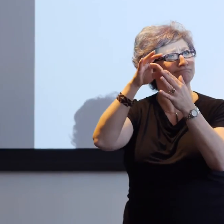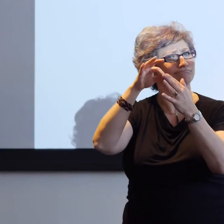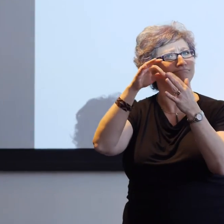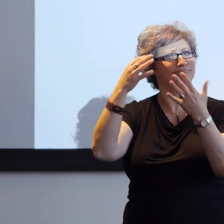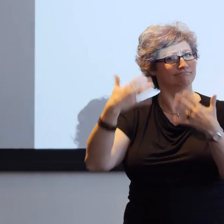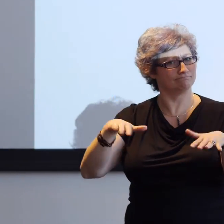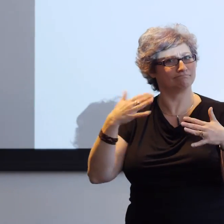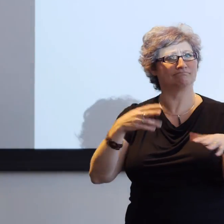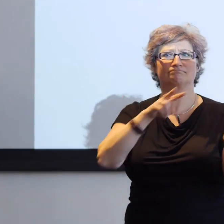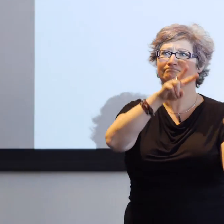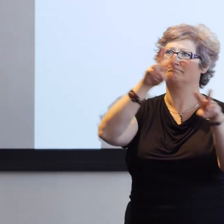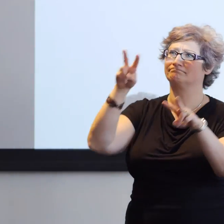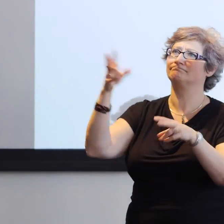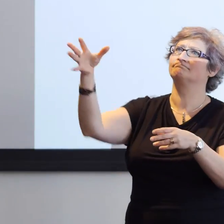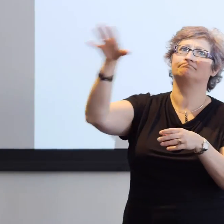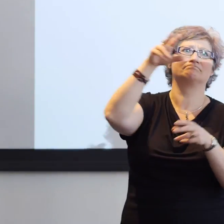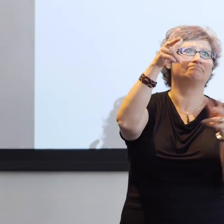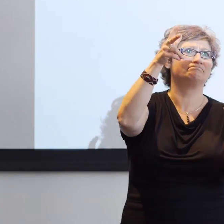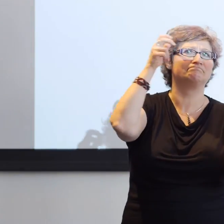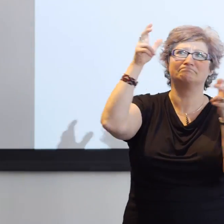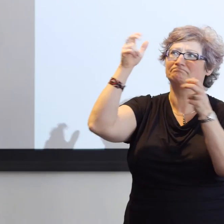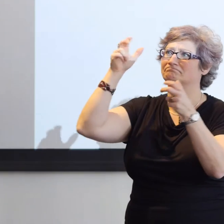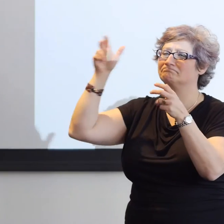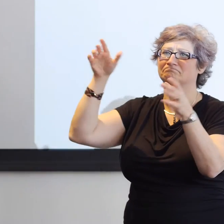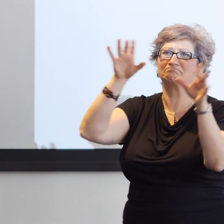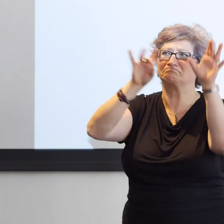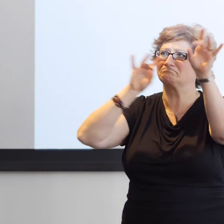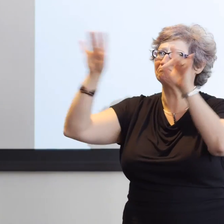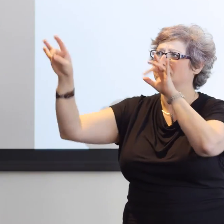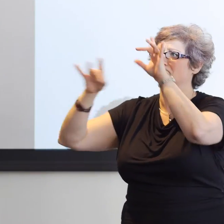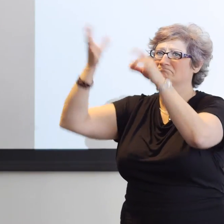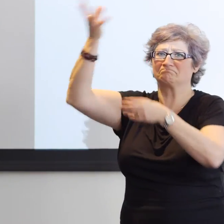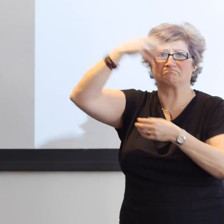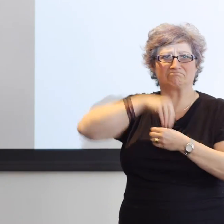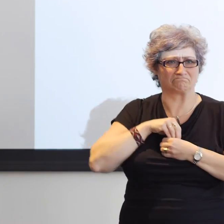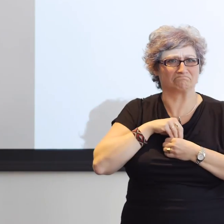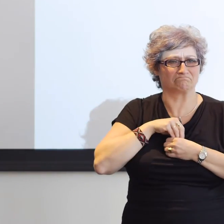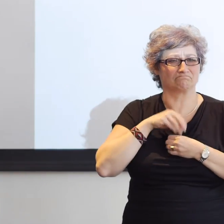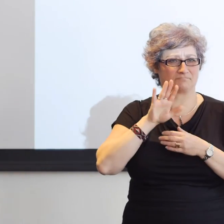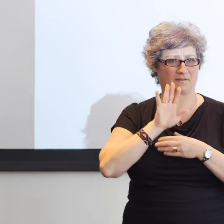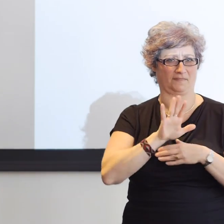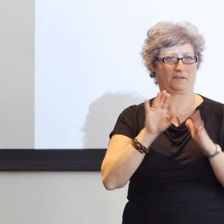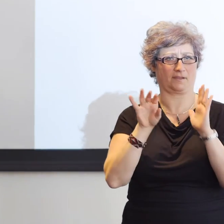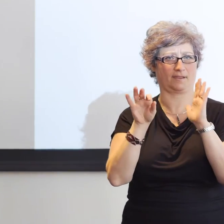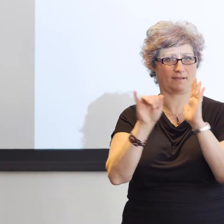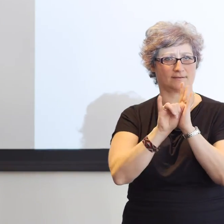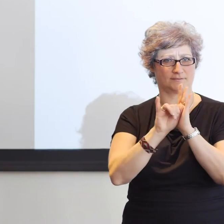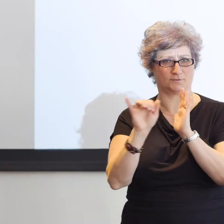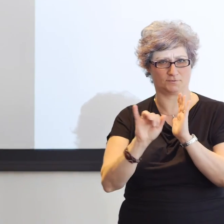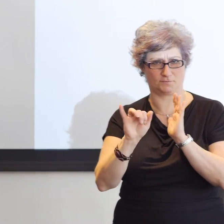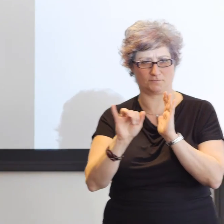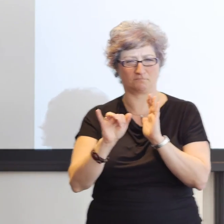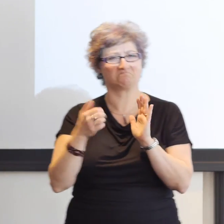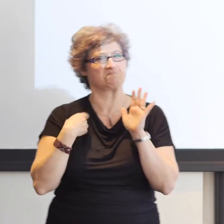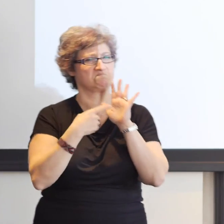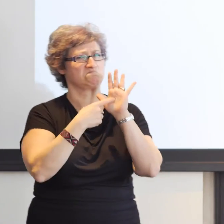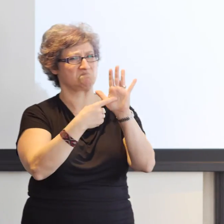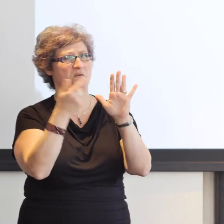who haven't felt that sense of belonging and that ease of communication that makes the Deaf community